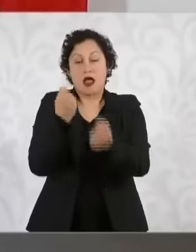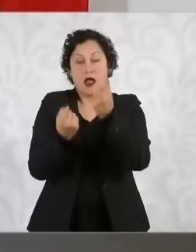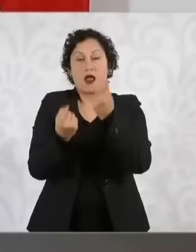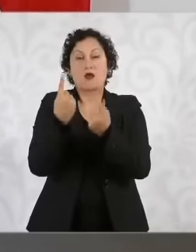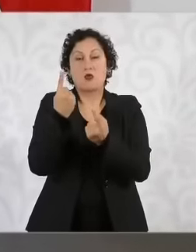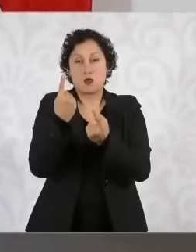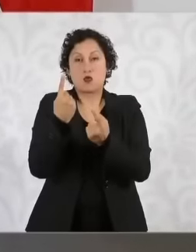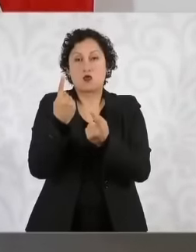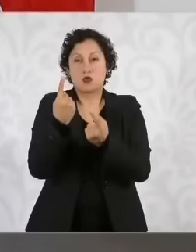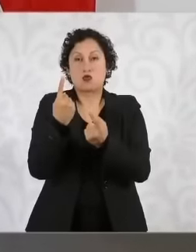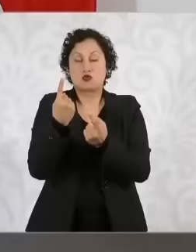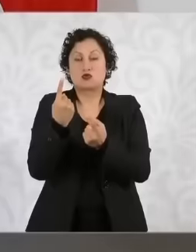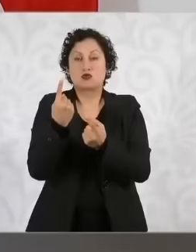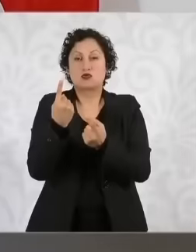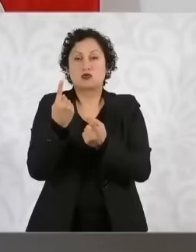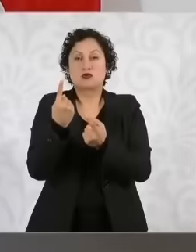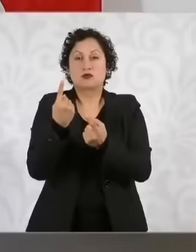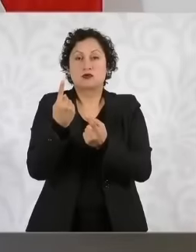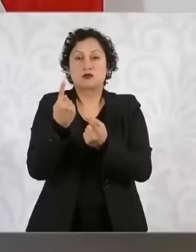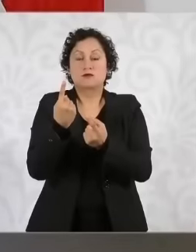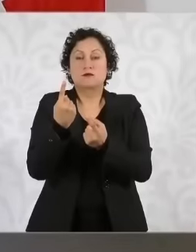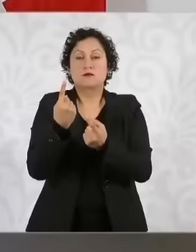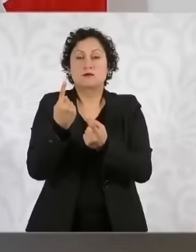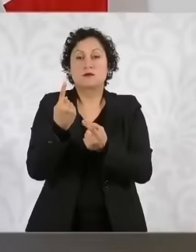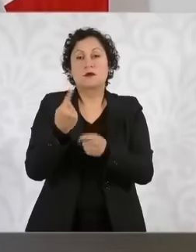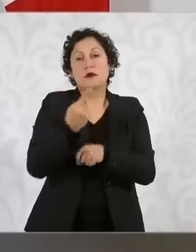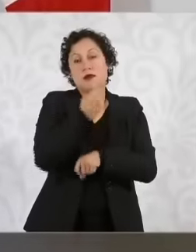one of the candidates for president of the United States,